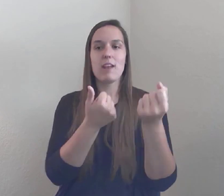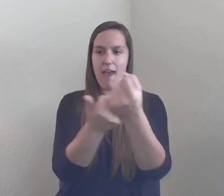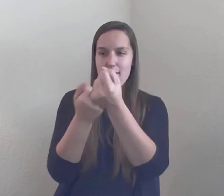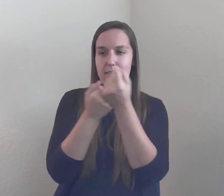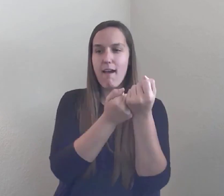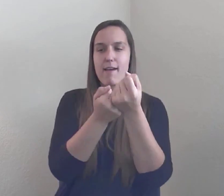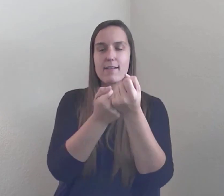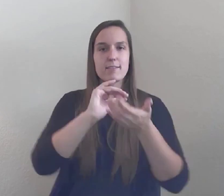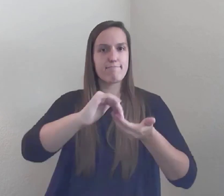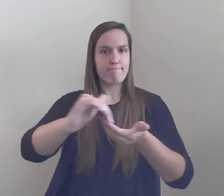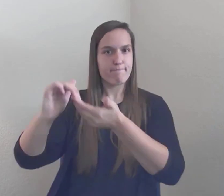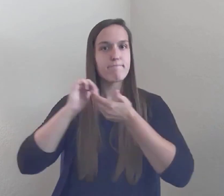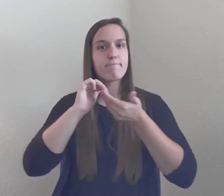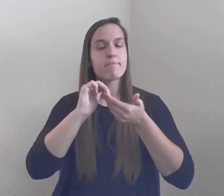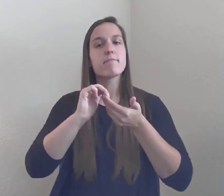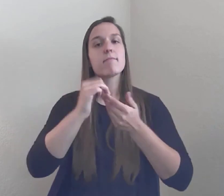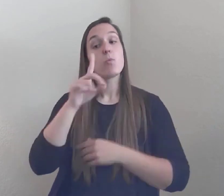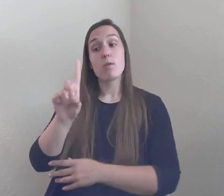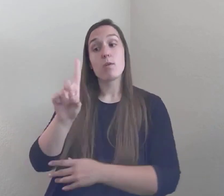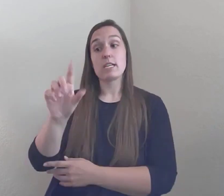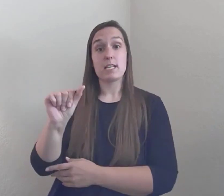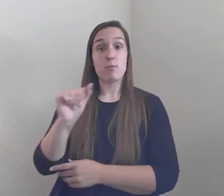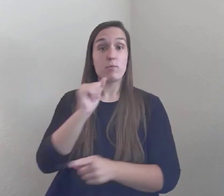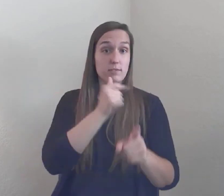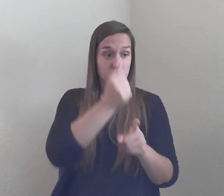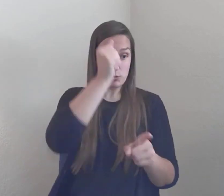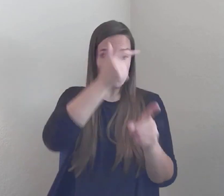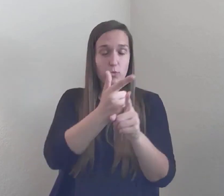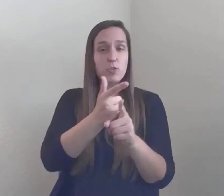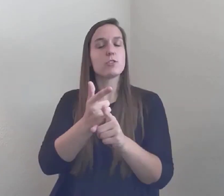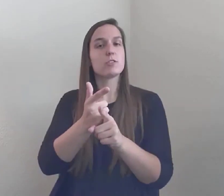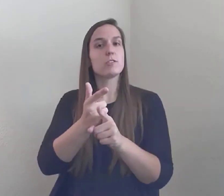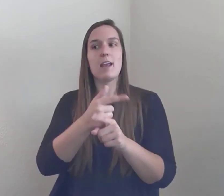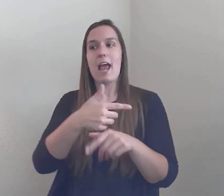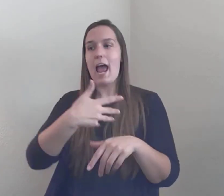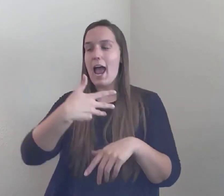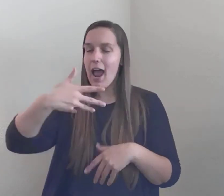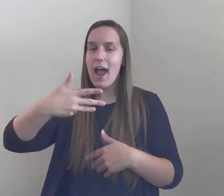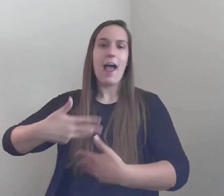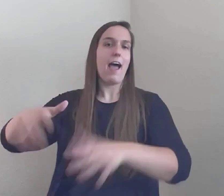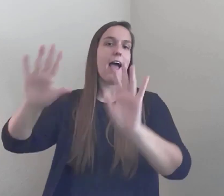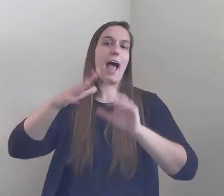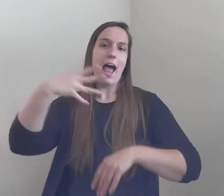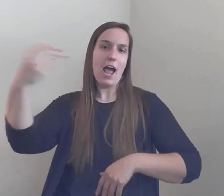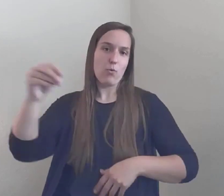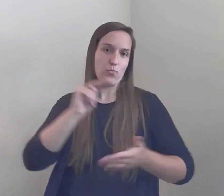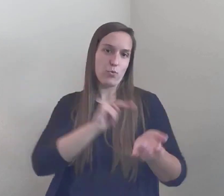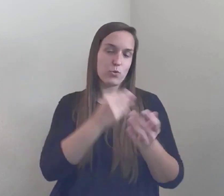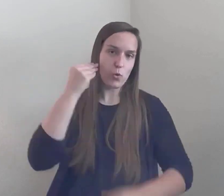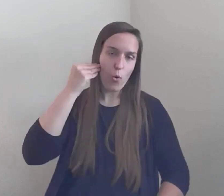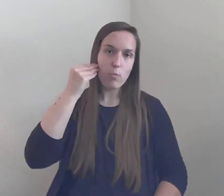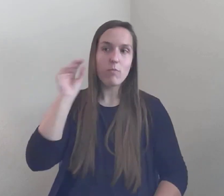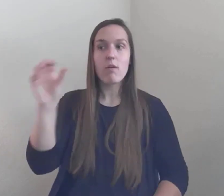to get our disabled siblings out of nursing facilities and other congregate facilities, including prisons,